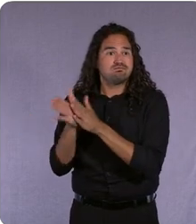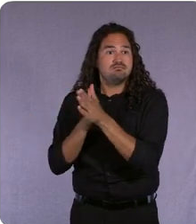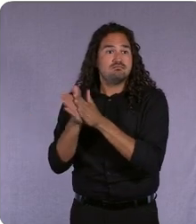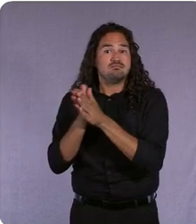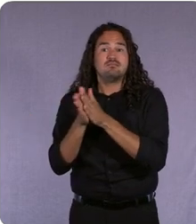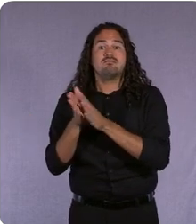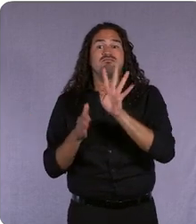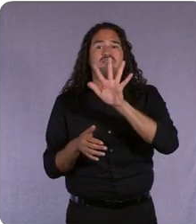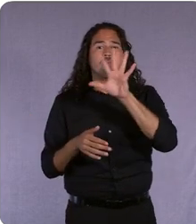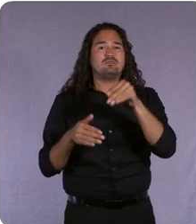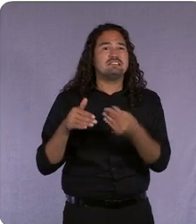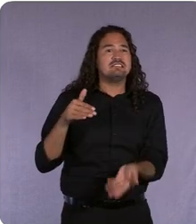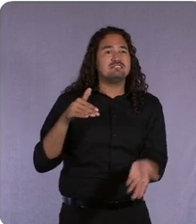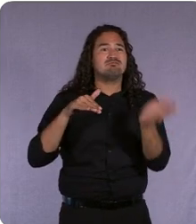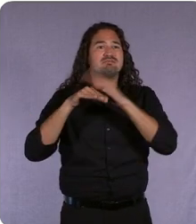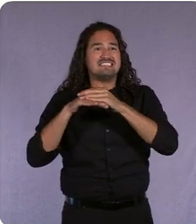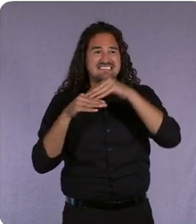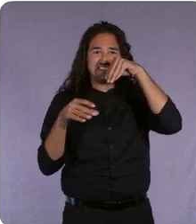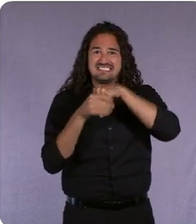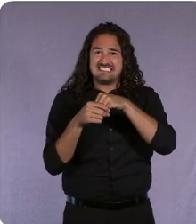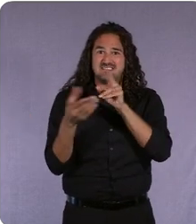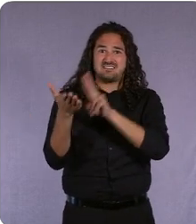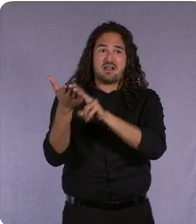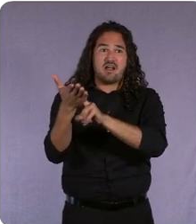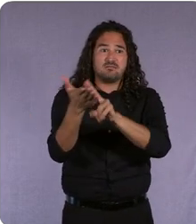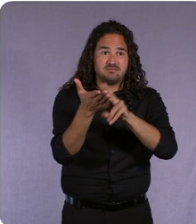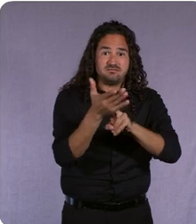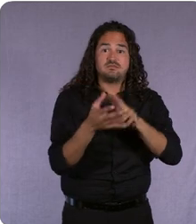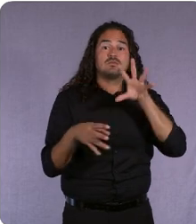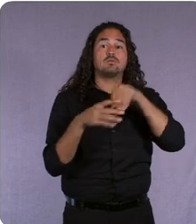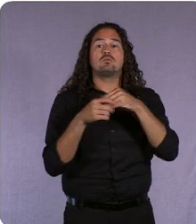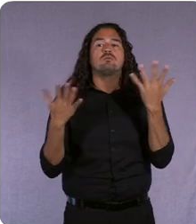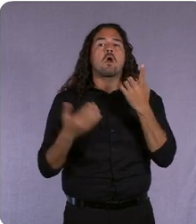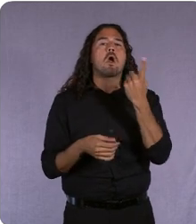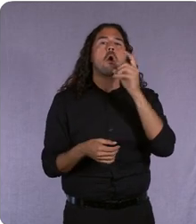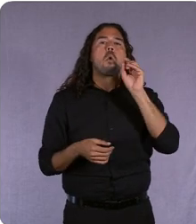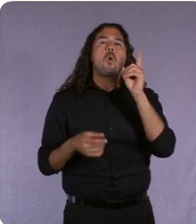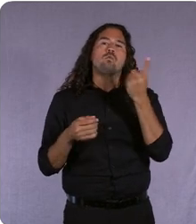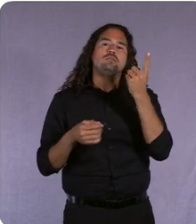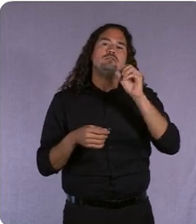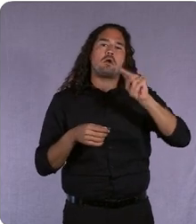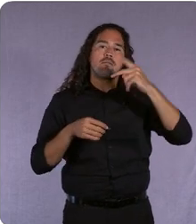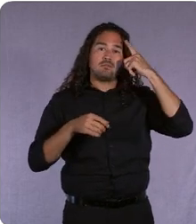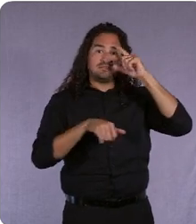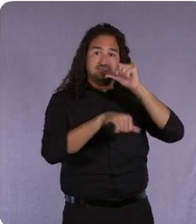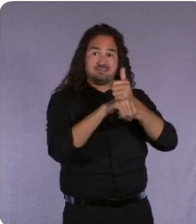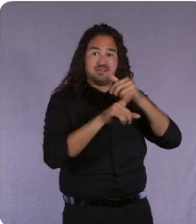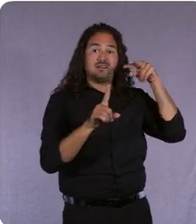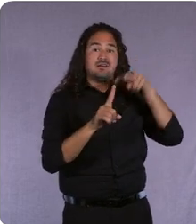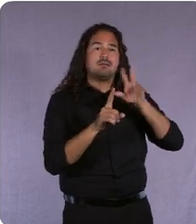incorporated an always-on testing mindset in their planning and budgets dedicating 30 percent